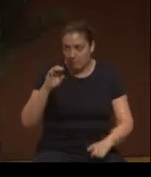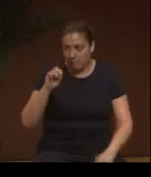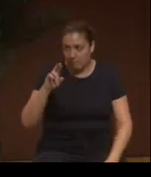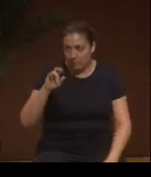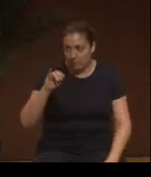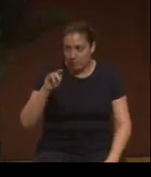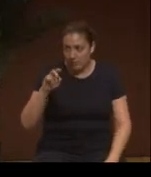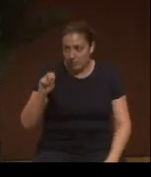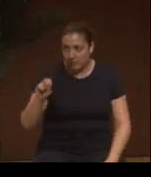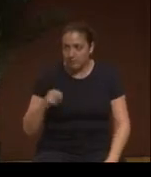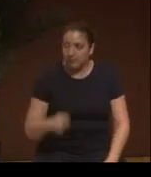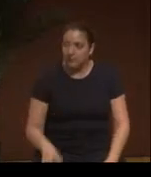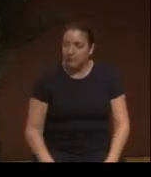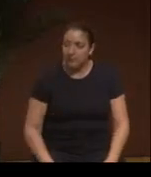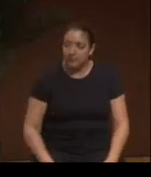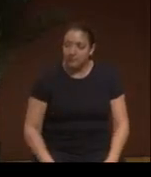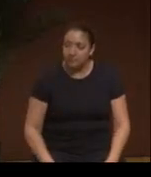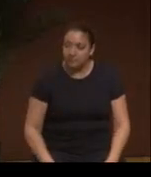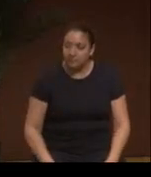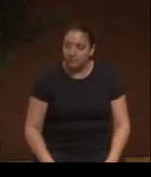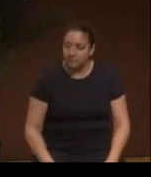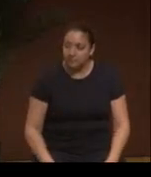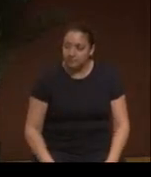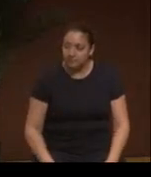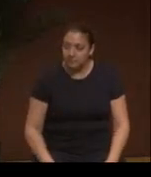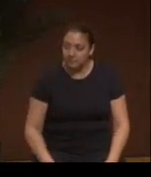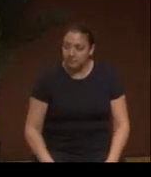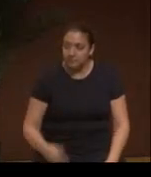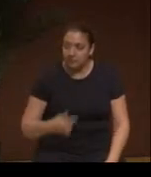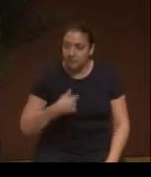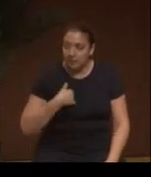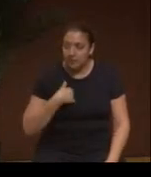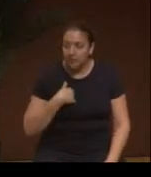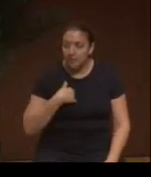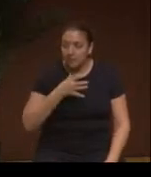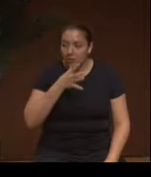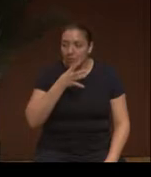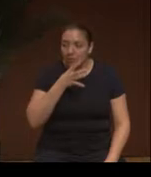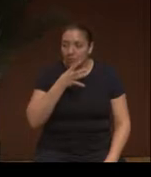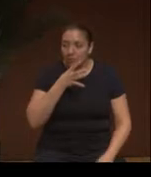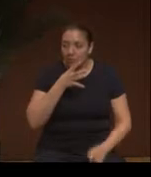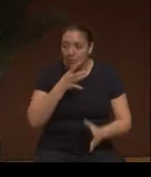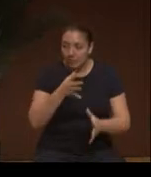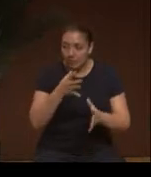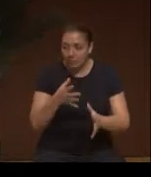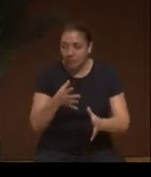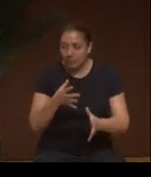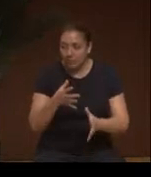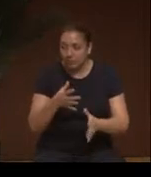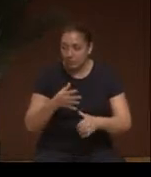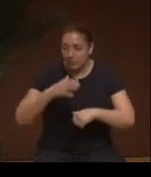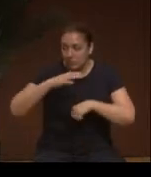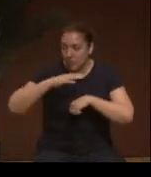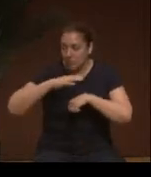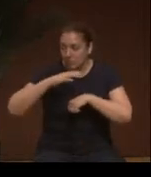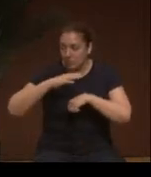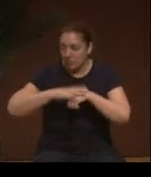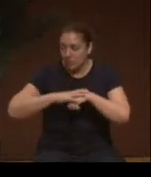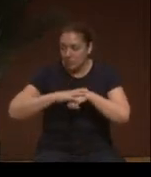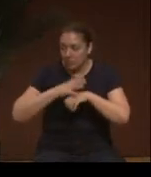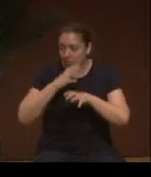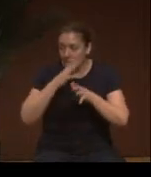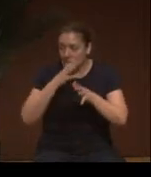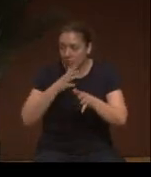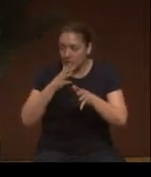I am one of the grandmothers on the Grandmothers Council of Boyotabey [phonetic],